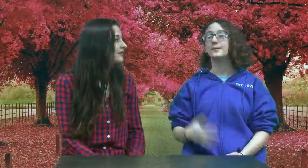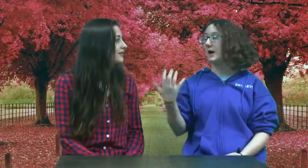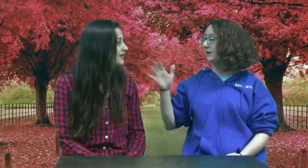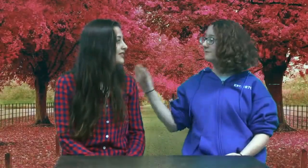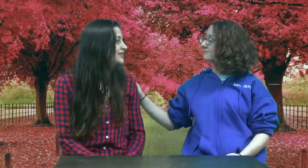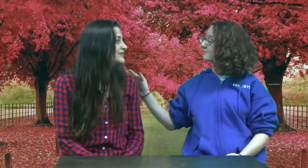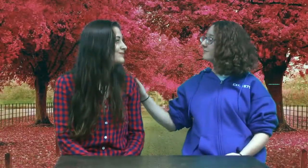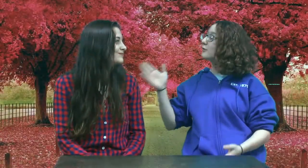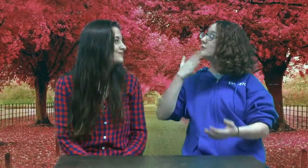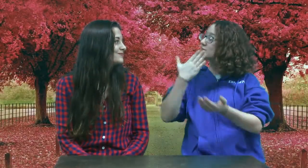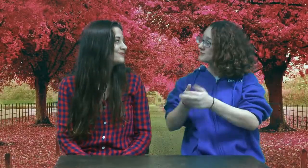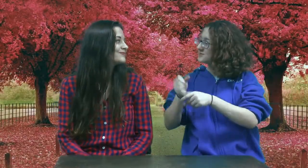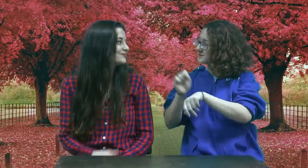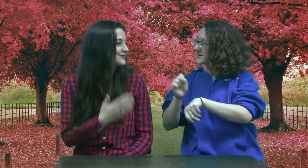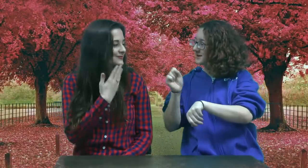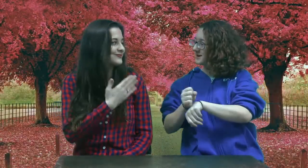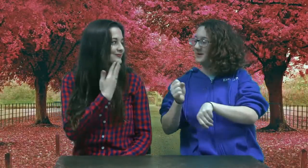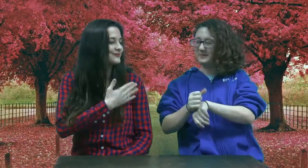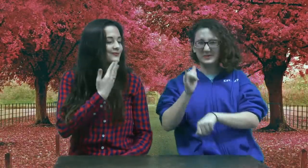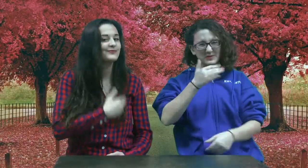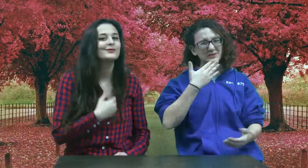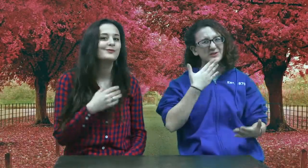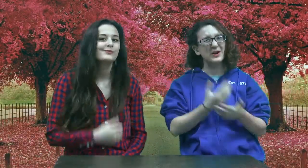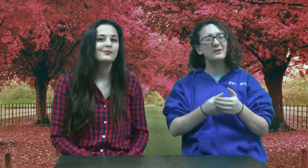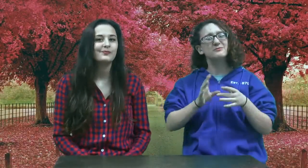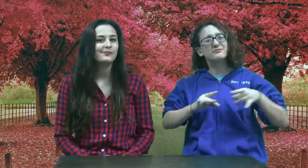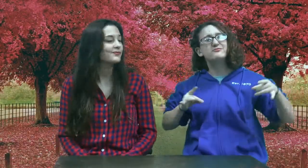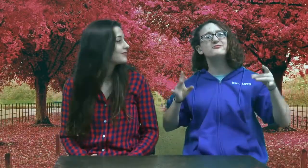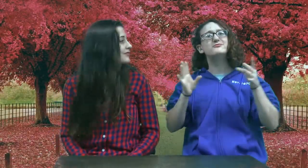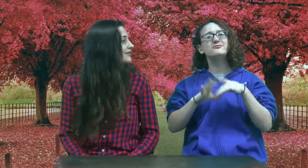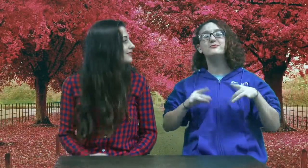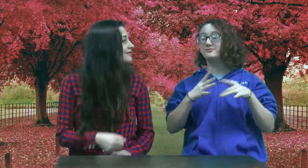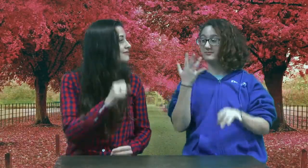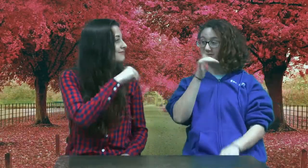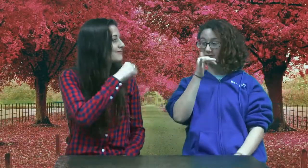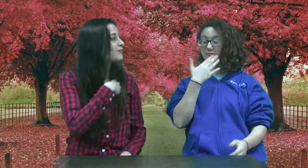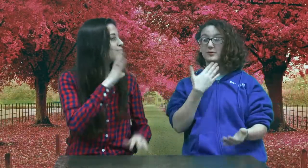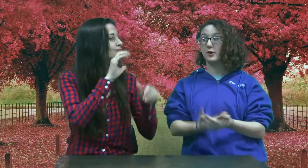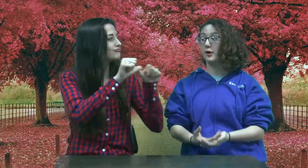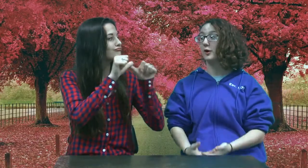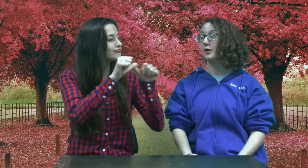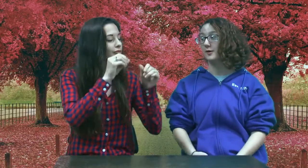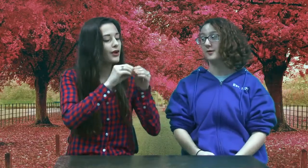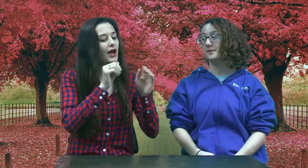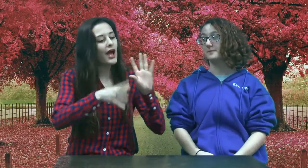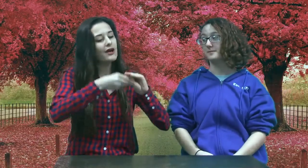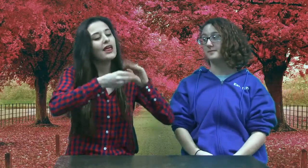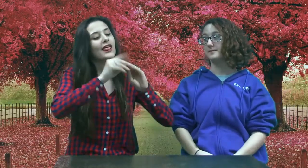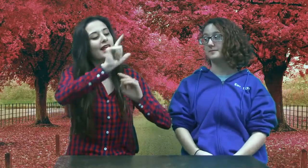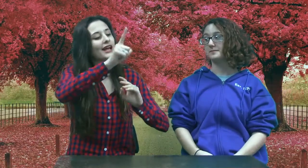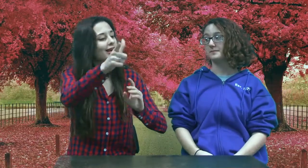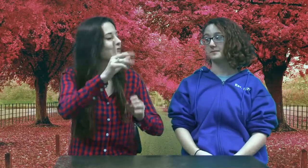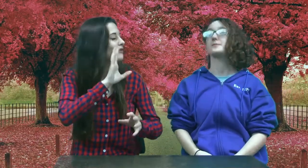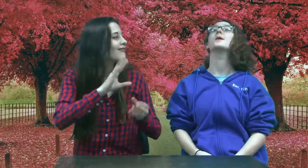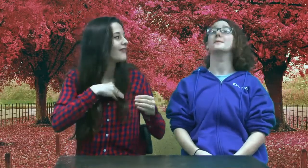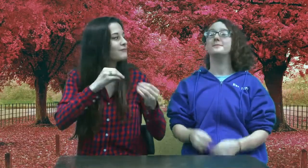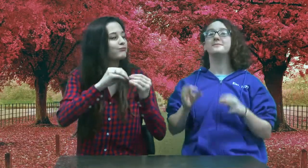That was lovely, good job. Really good job. Thank you! That story was hilarious. I think I’ll continue to work on it, add things later.